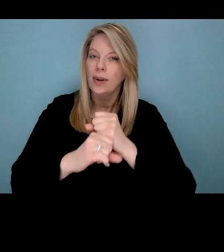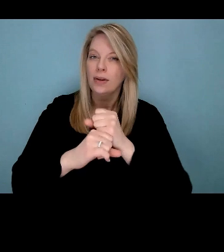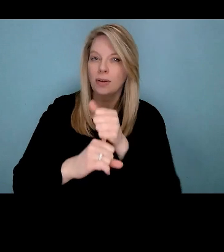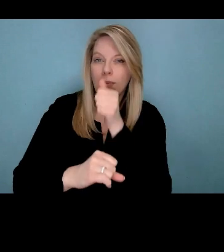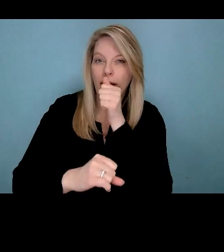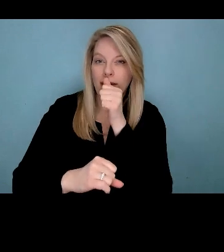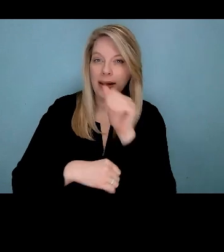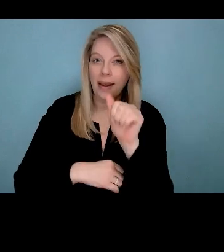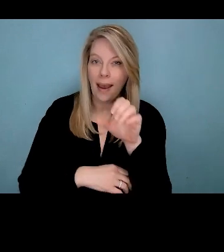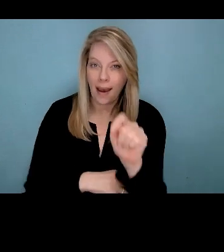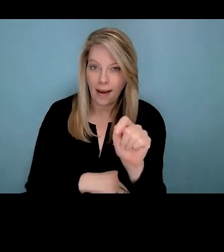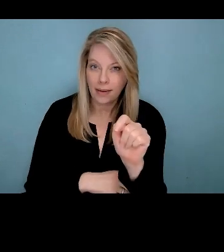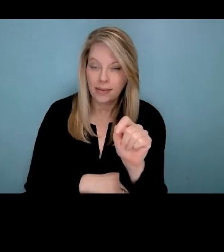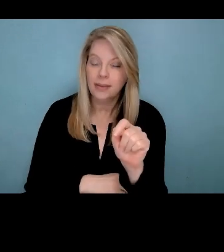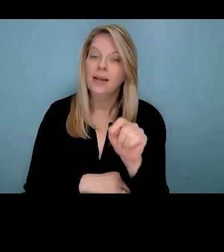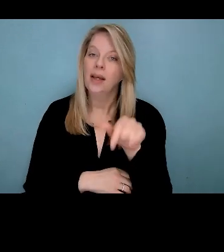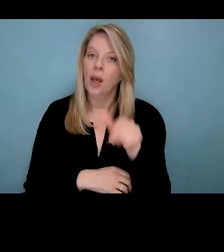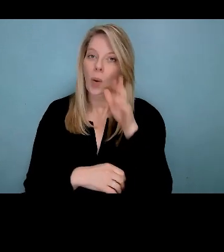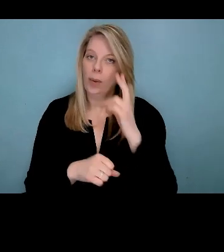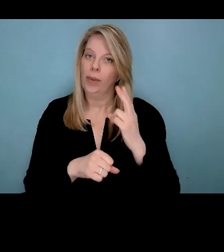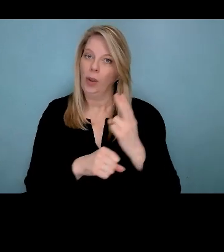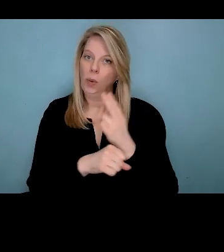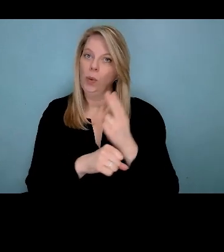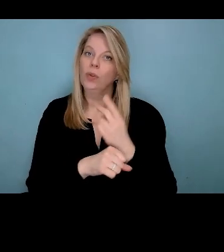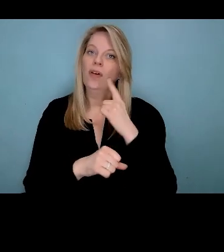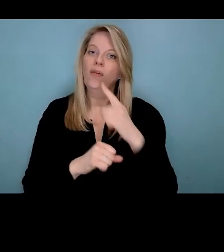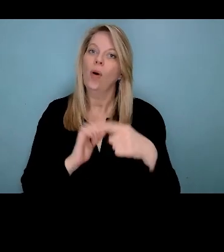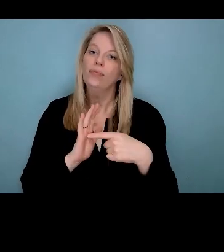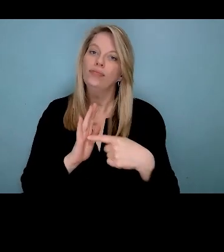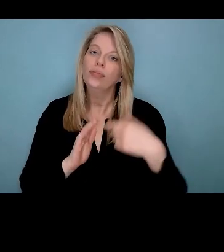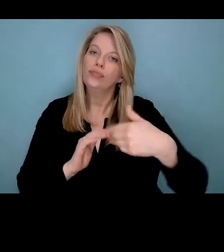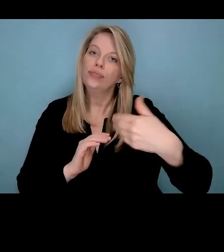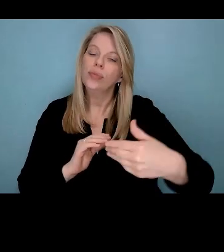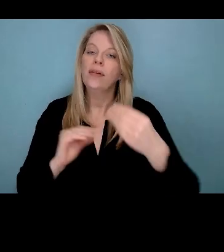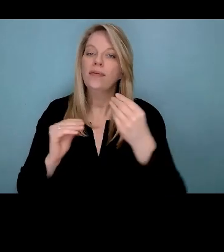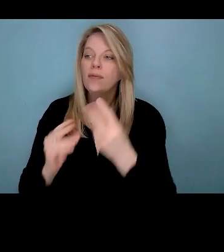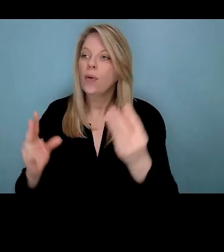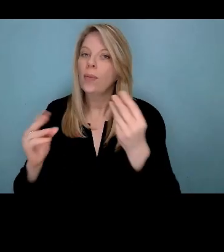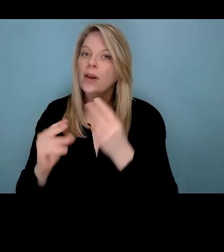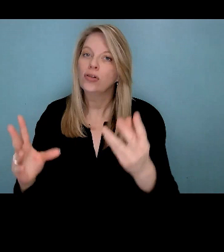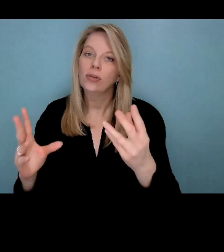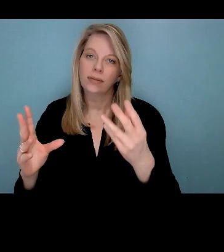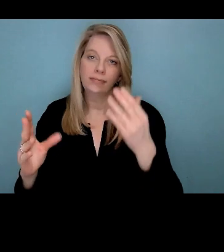and will be used for continued informational and educational purposes.